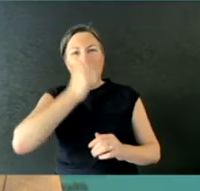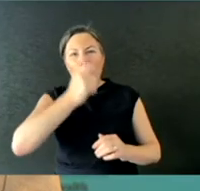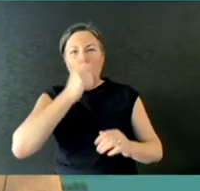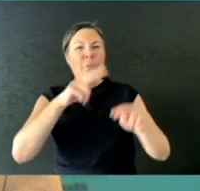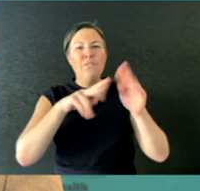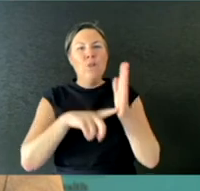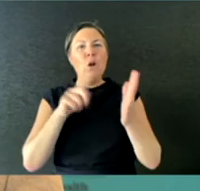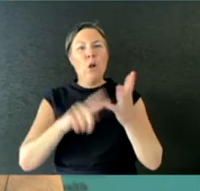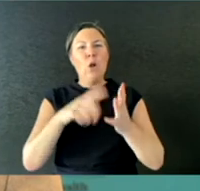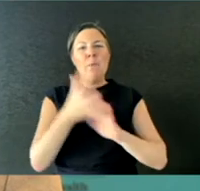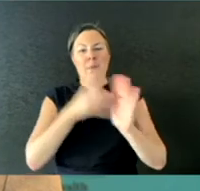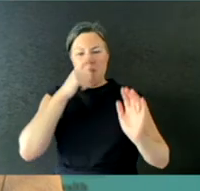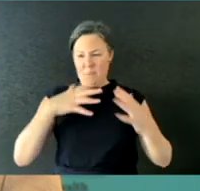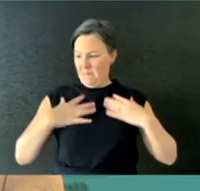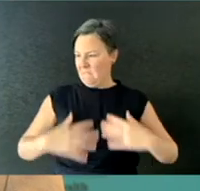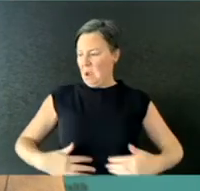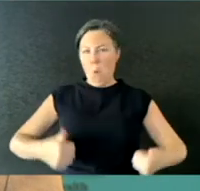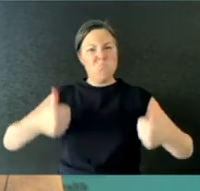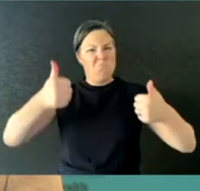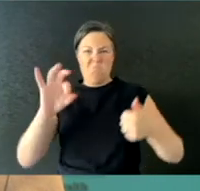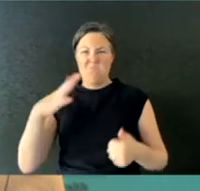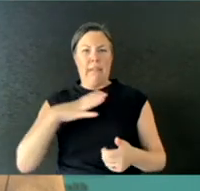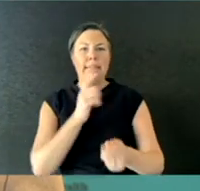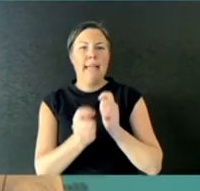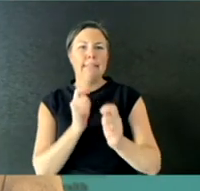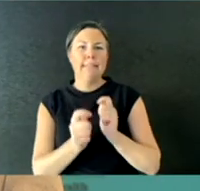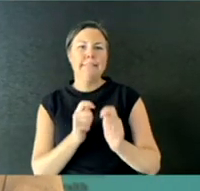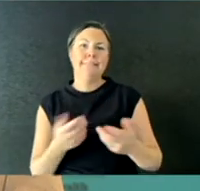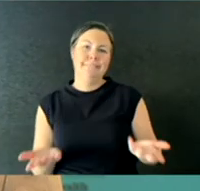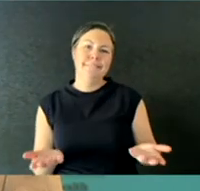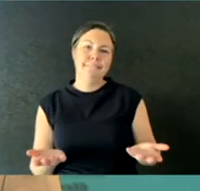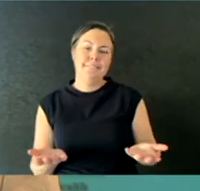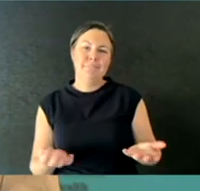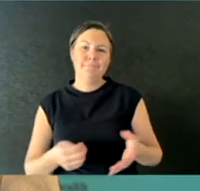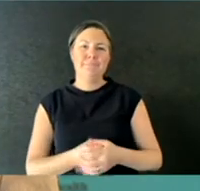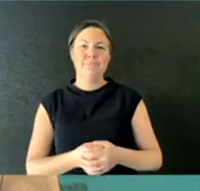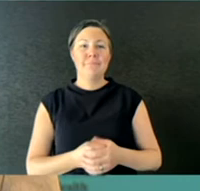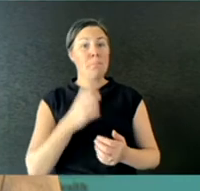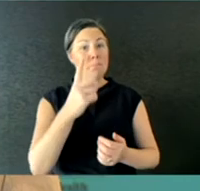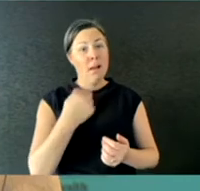tests being done because of less respiratory symptoms, but just a big caution that just